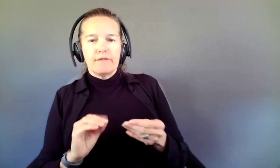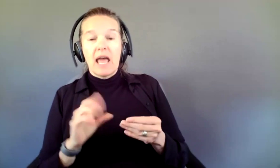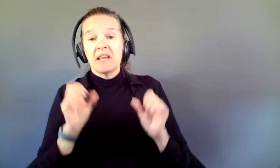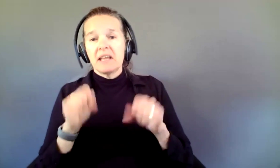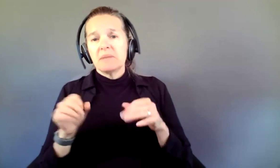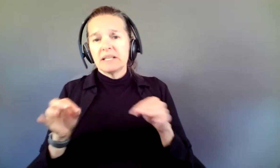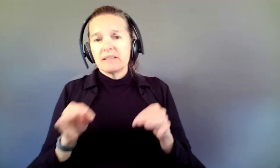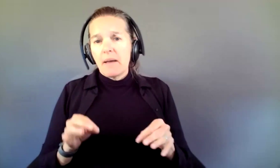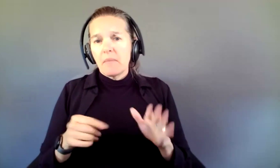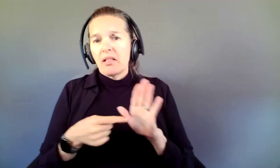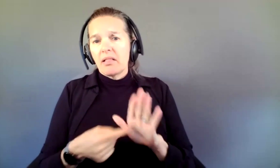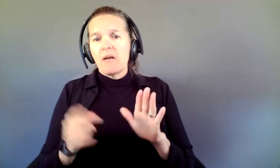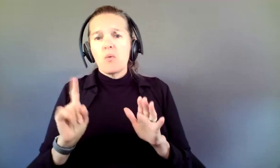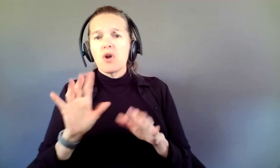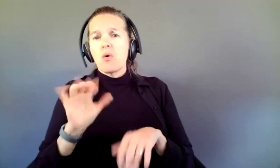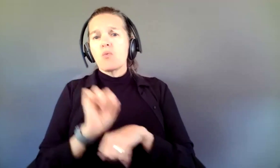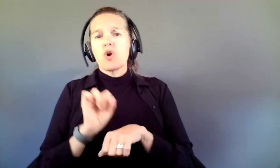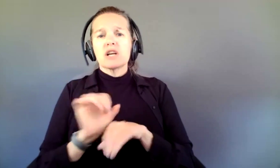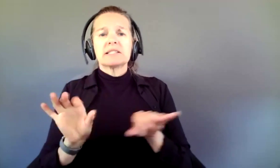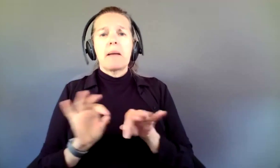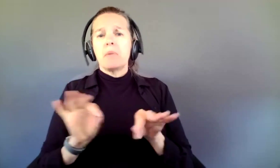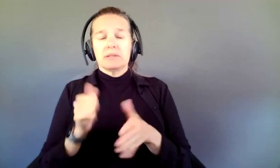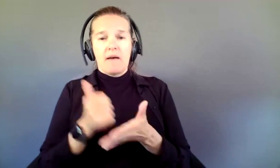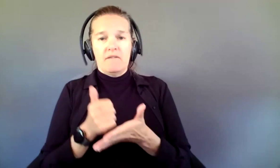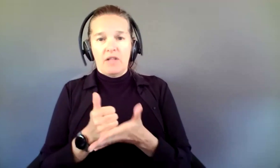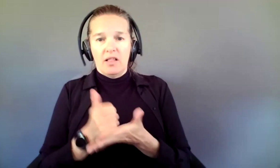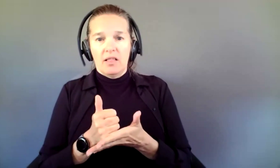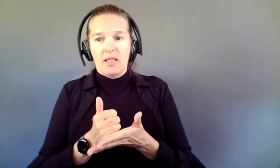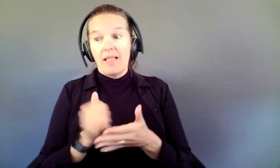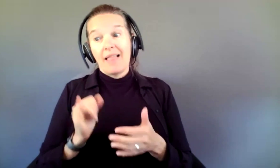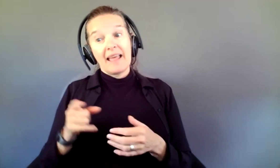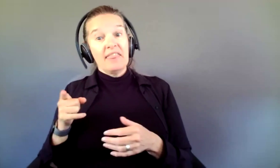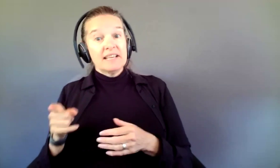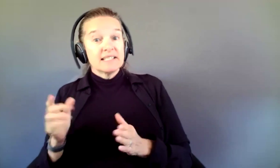is helpful, right. We can spin that and have it be advantageous. Here's the shorter version, the root